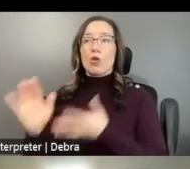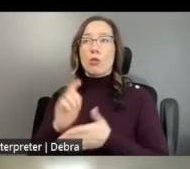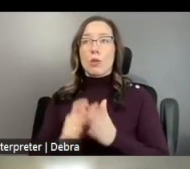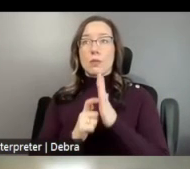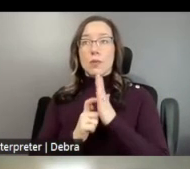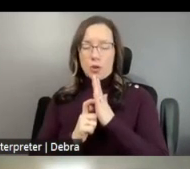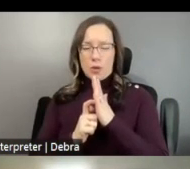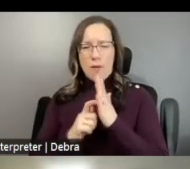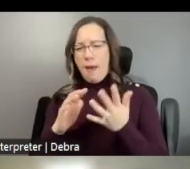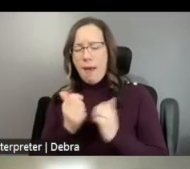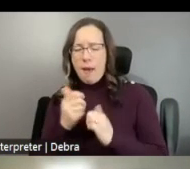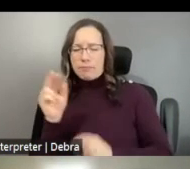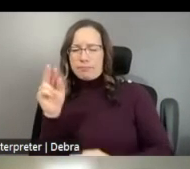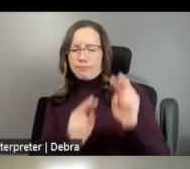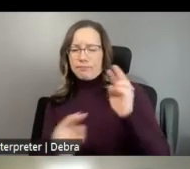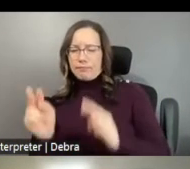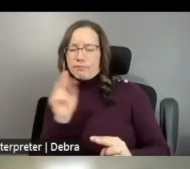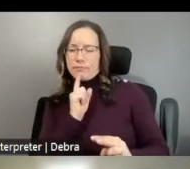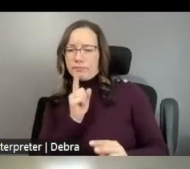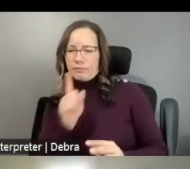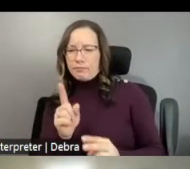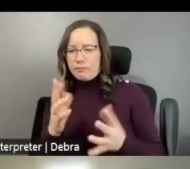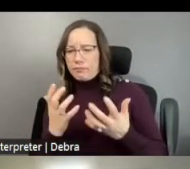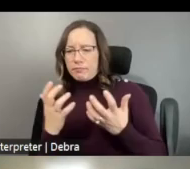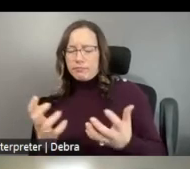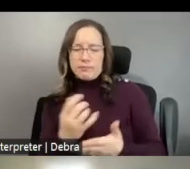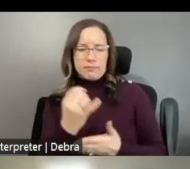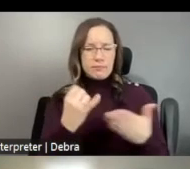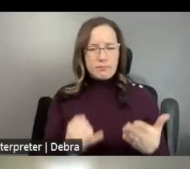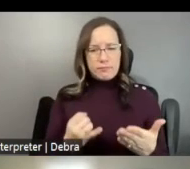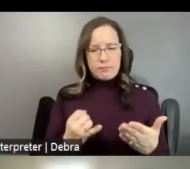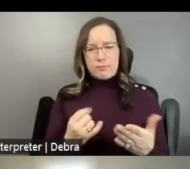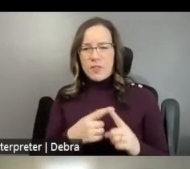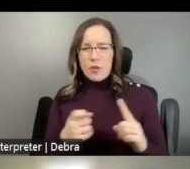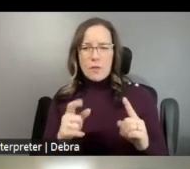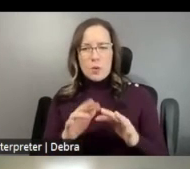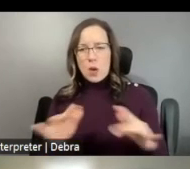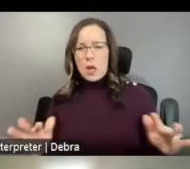HOW YOU WILL ENSURE ARTISTS AND AUDIENCES COME FROM A WIDE RANGE OF BACKGROUNDS AND REFLECT THE